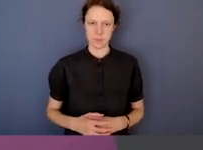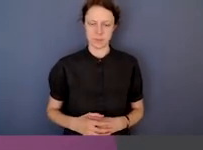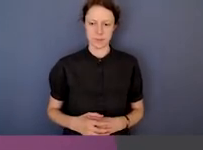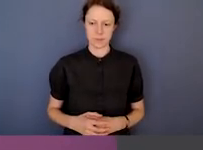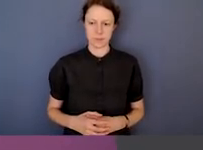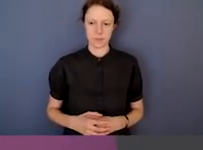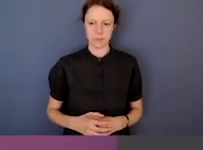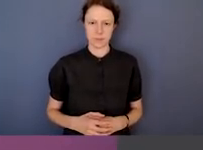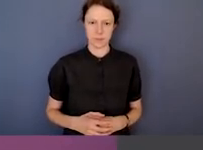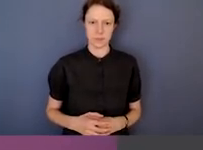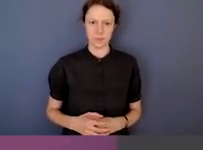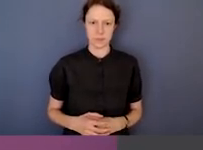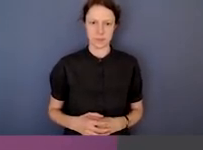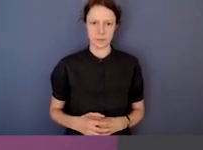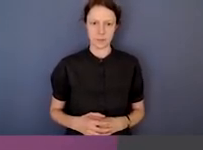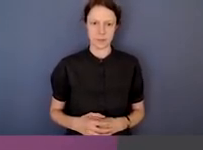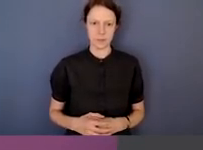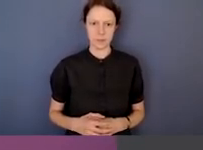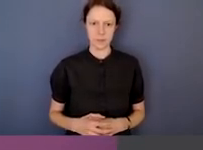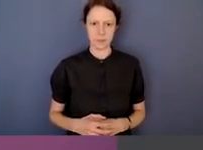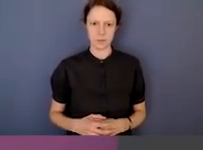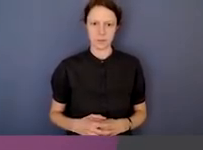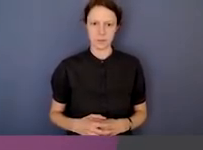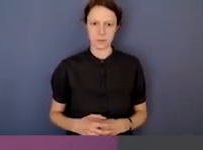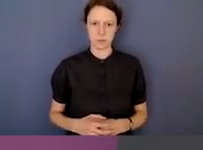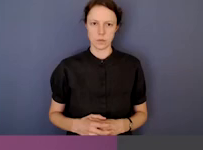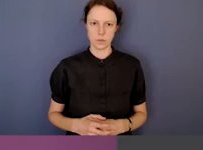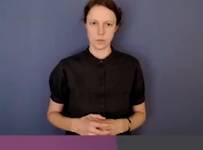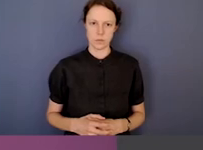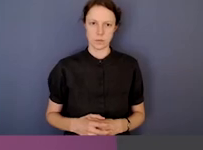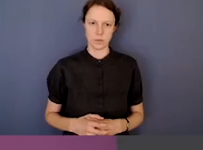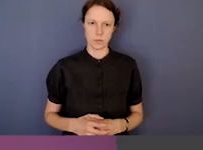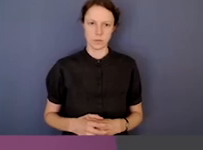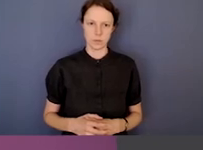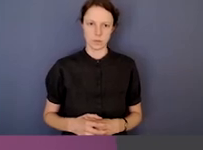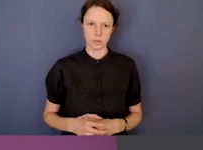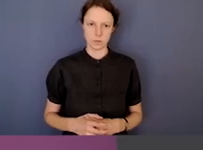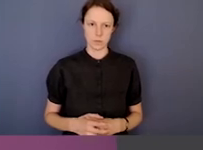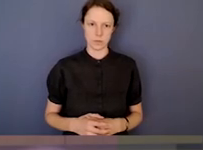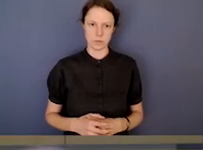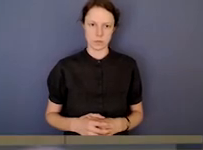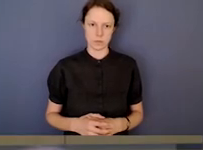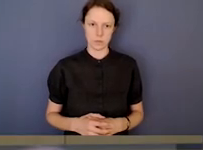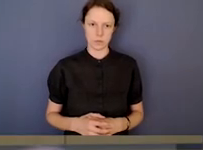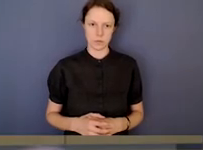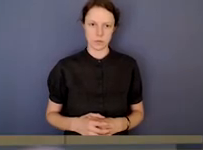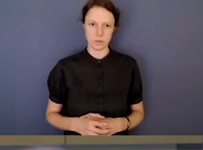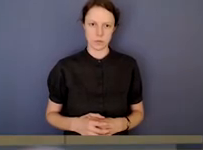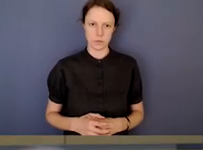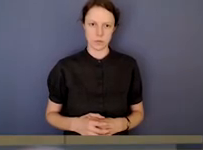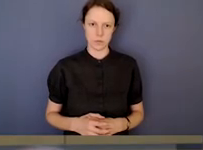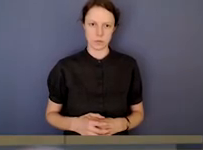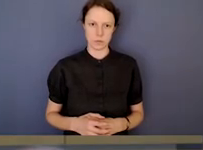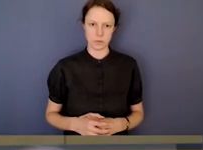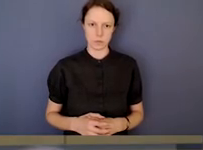so that over time we can build up a picture. Because relying on substantiated complaints, prosecutions and so on is intrinsically difficult.